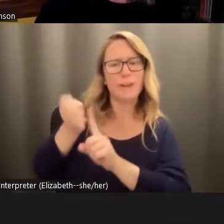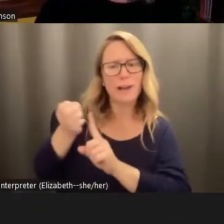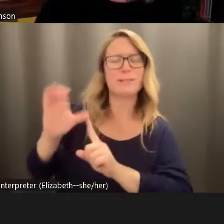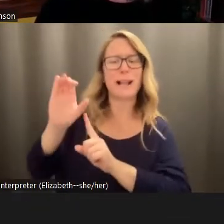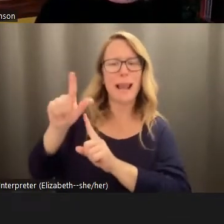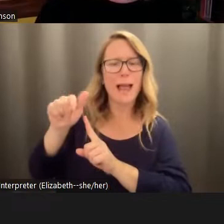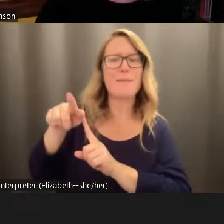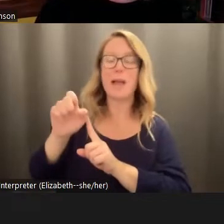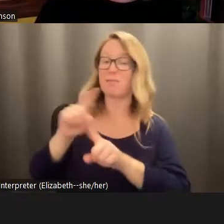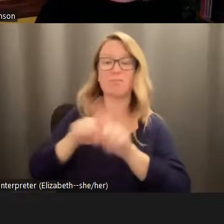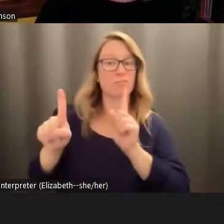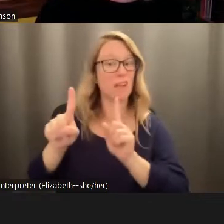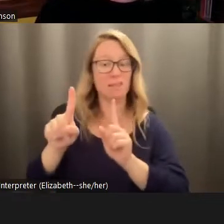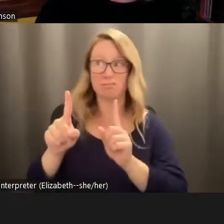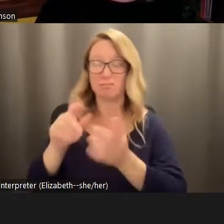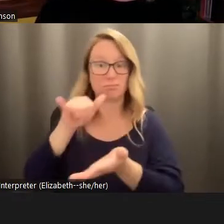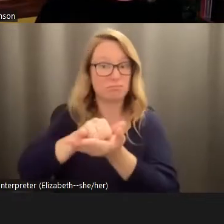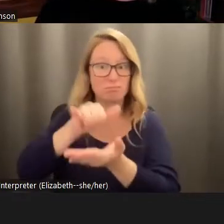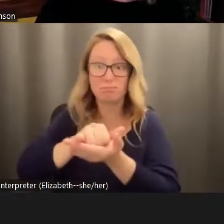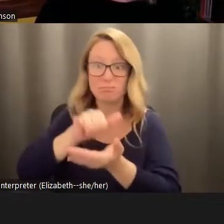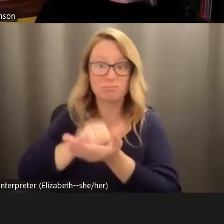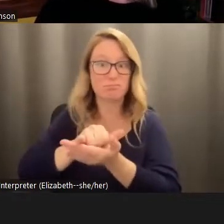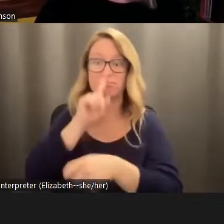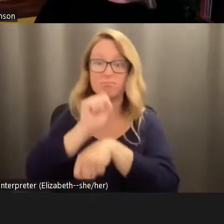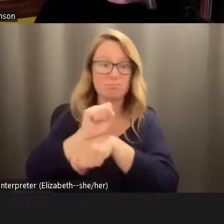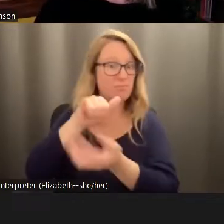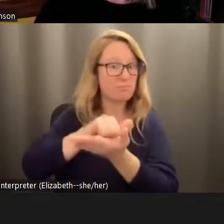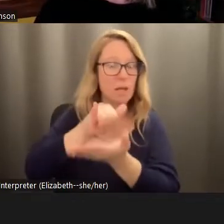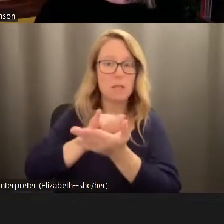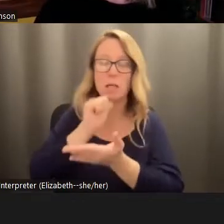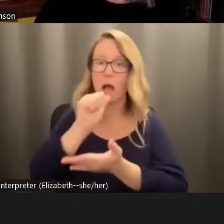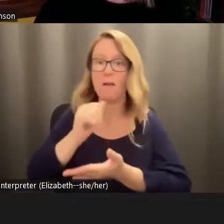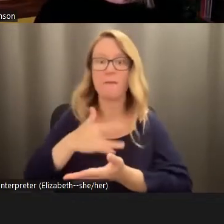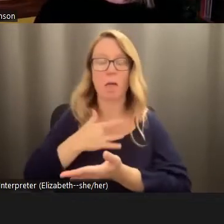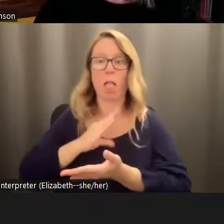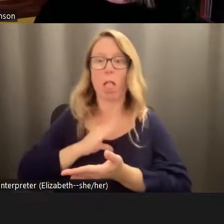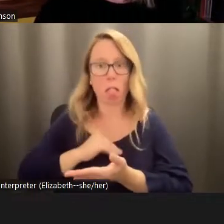impossible not to just get crushed from time to time by all